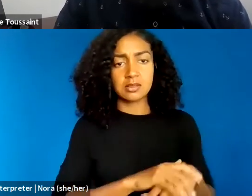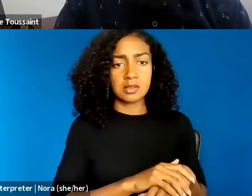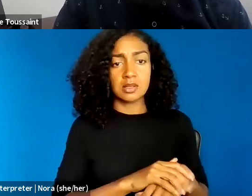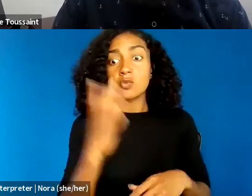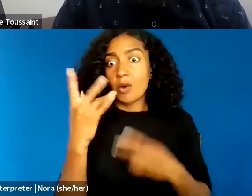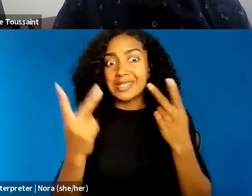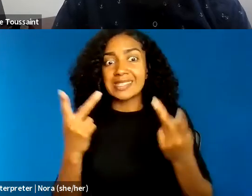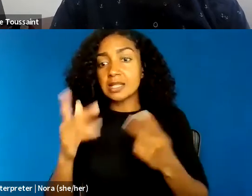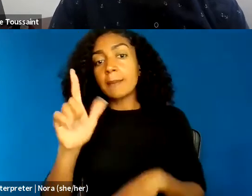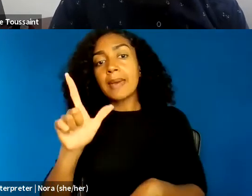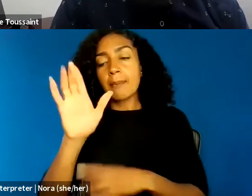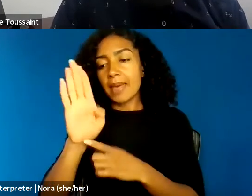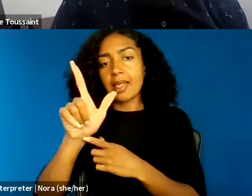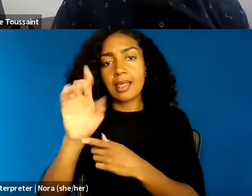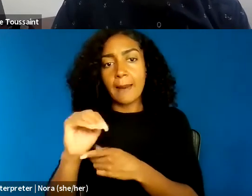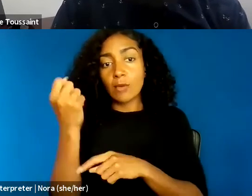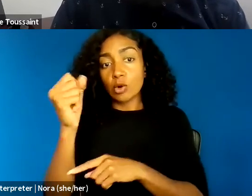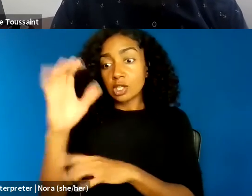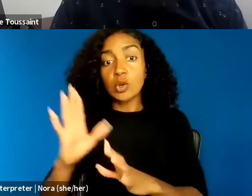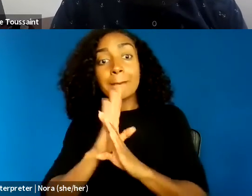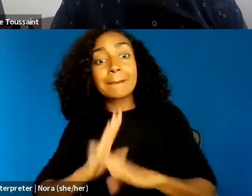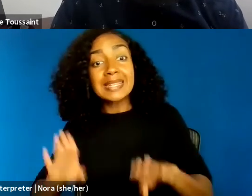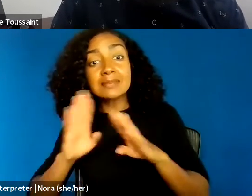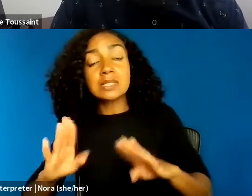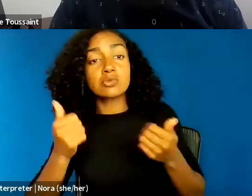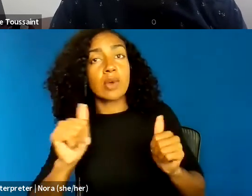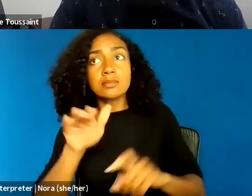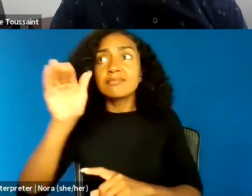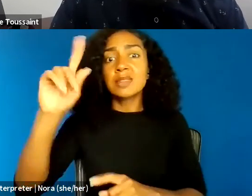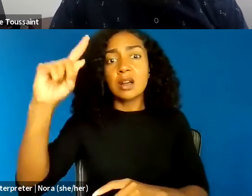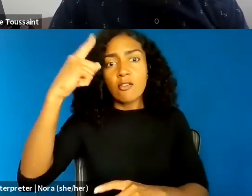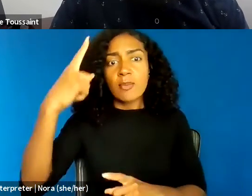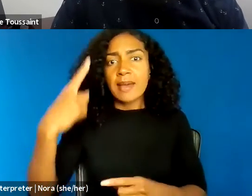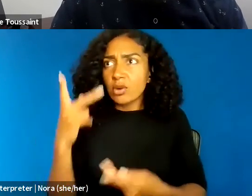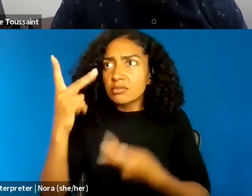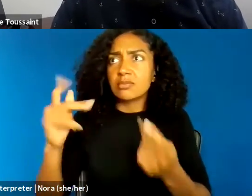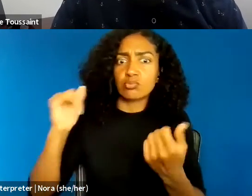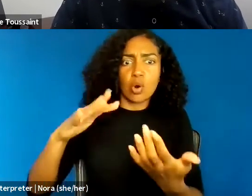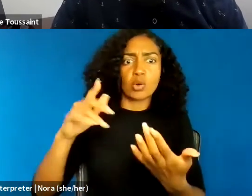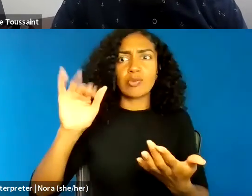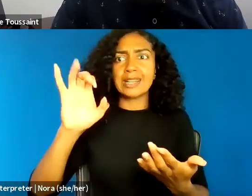who petition the government for redress of racial grievances are deemed disturbances of the peace by police officers